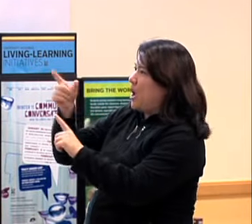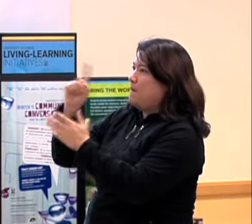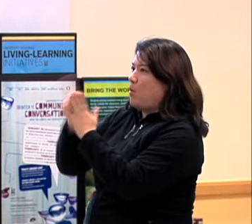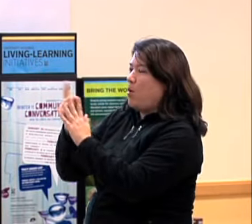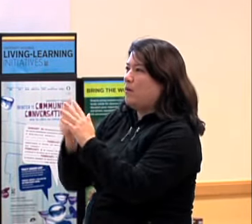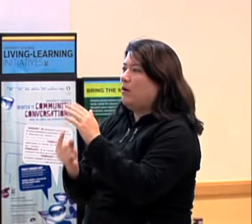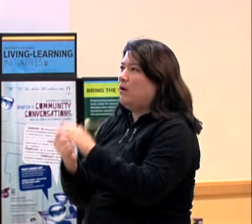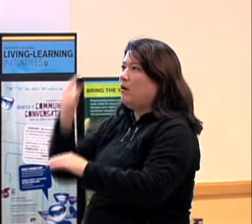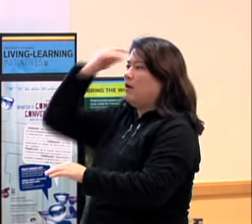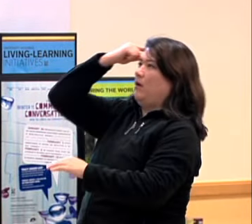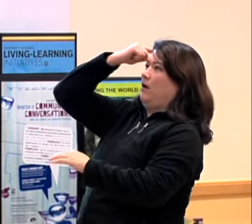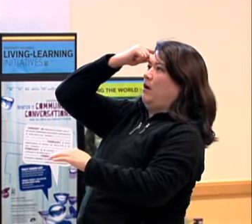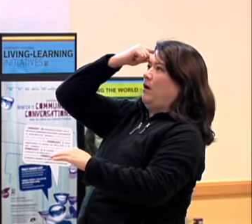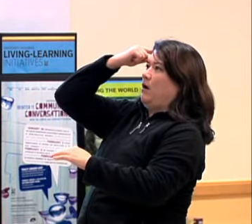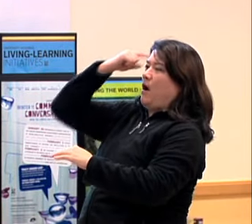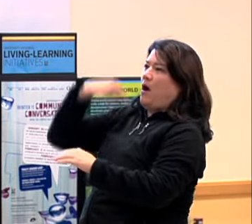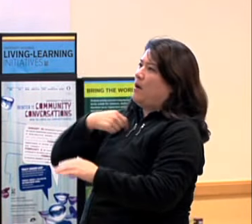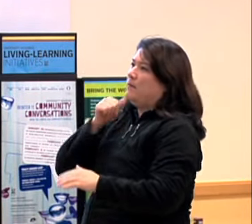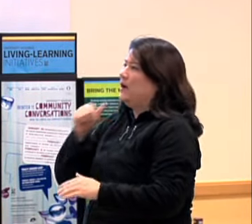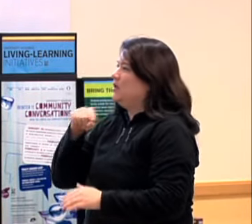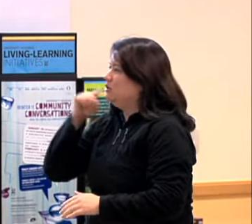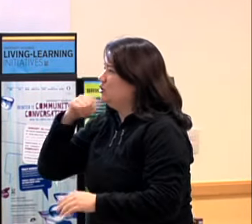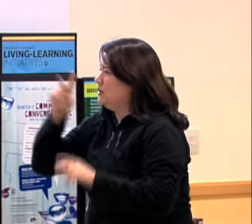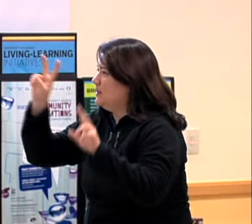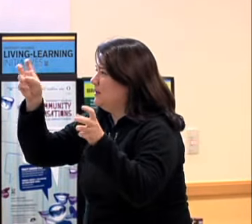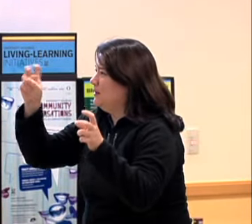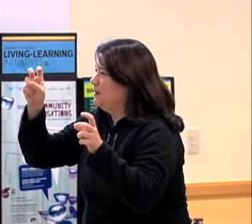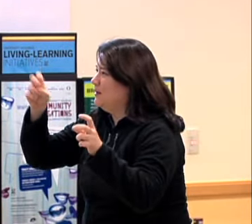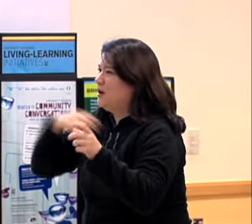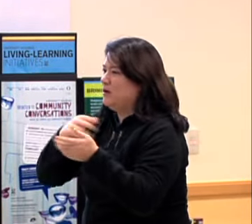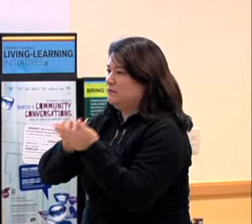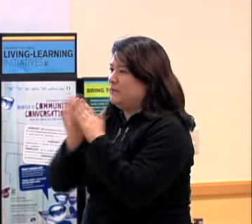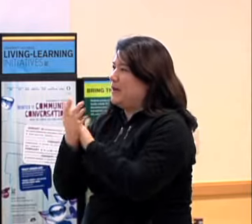BUT DO YOU REMEMBER THE DAY, THE MOMENT, THE EXACT TIME WHEN